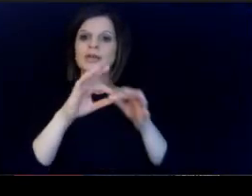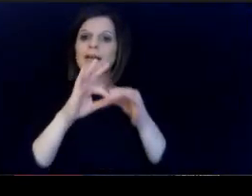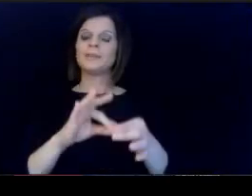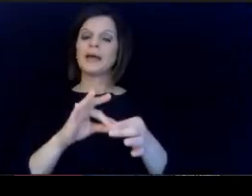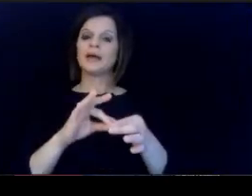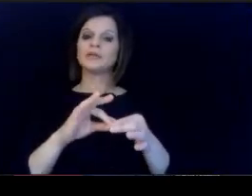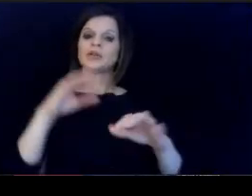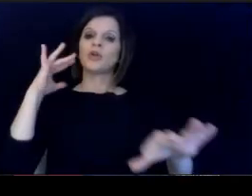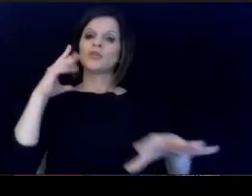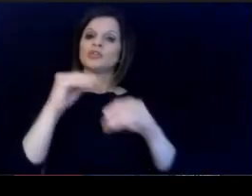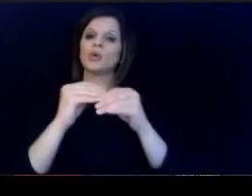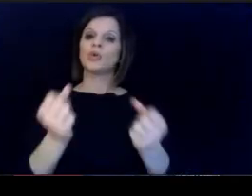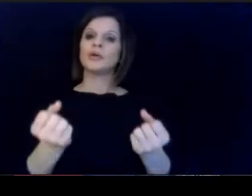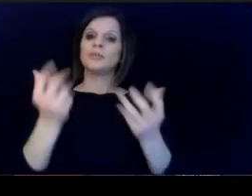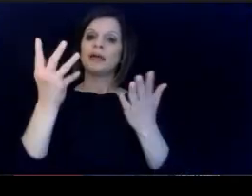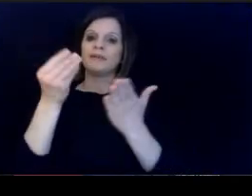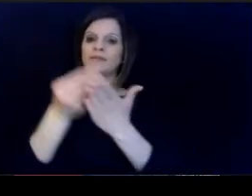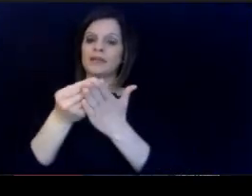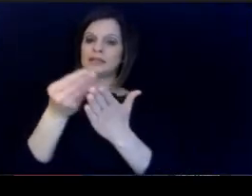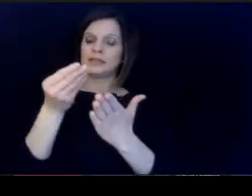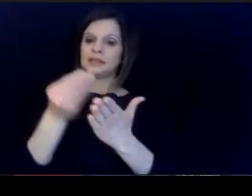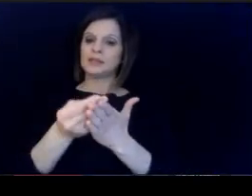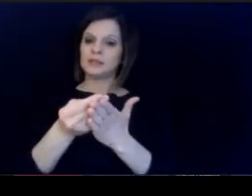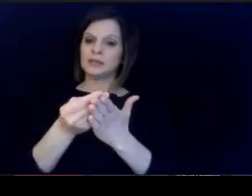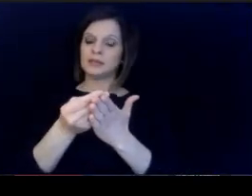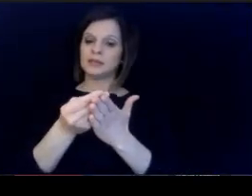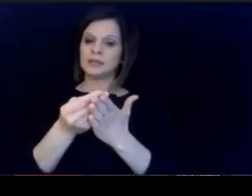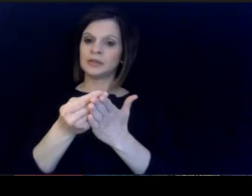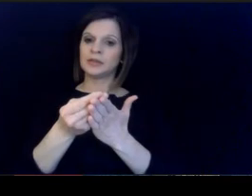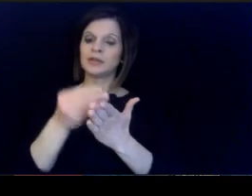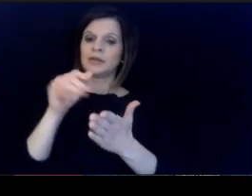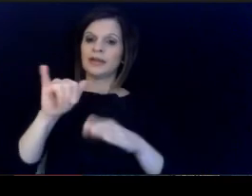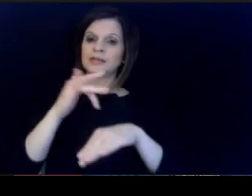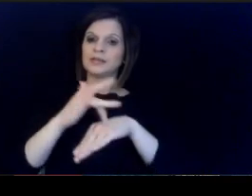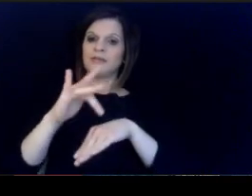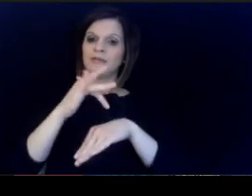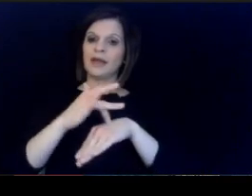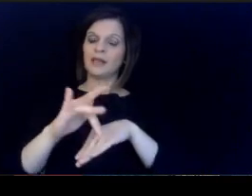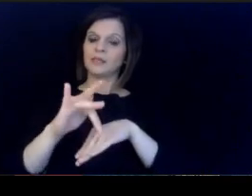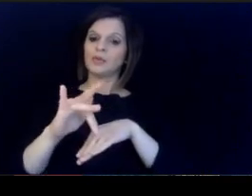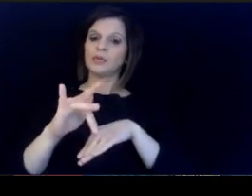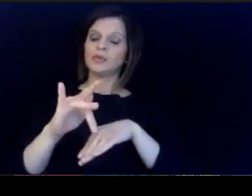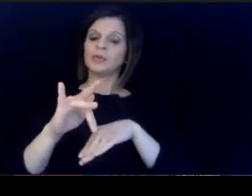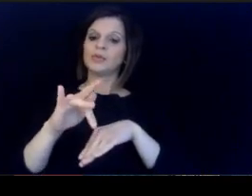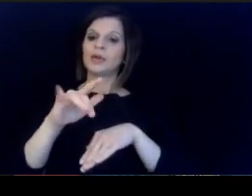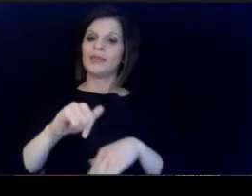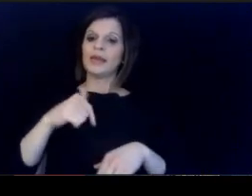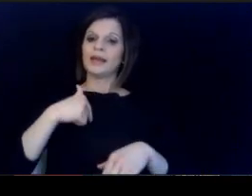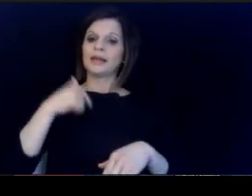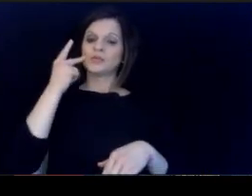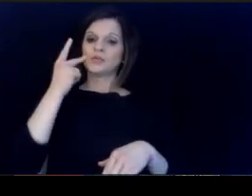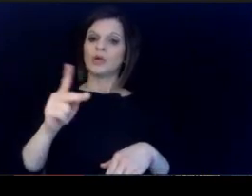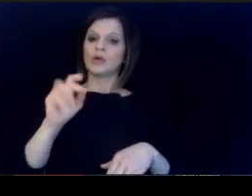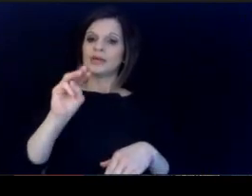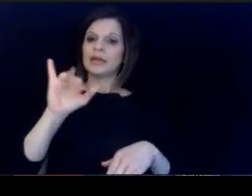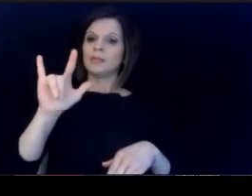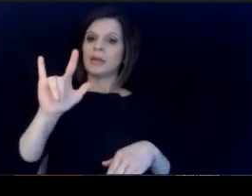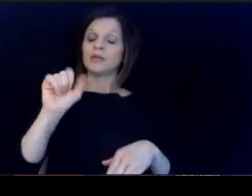the total amount of funding, the total amount of funding. that has been allowed. Did that came in via email and.